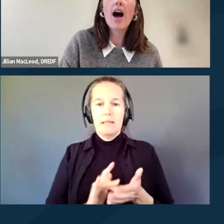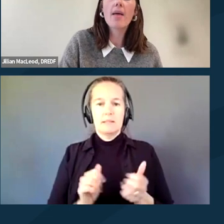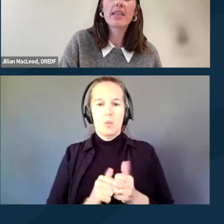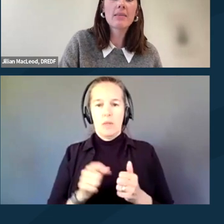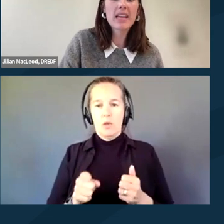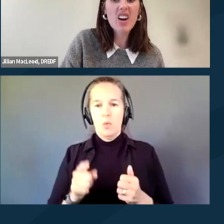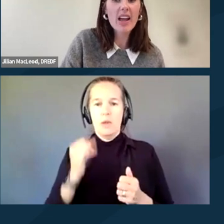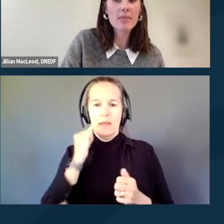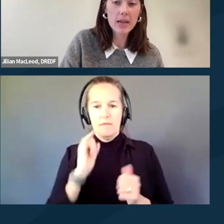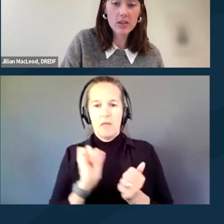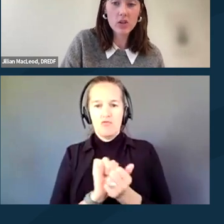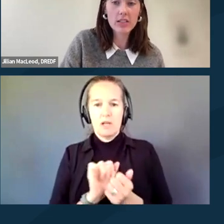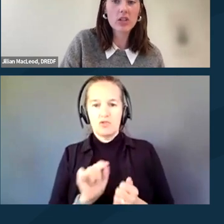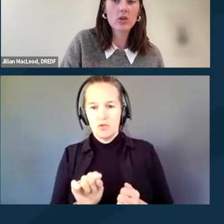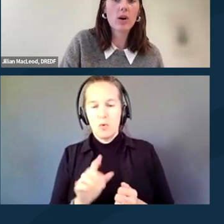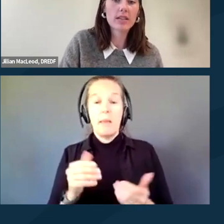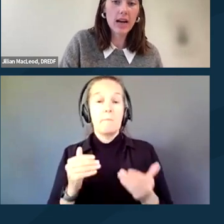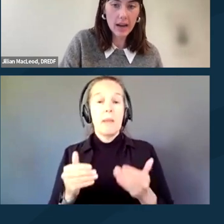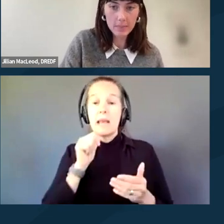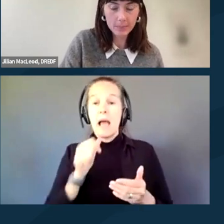and they may not administer it to you on time.